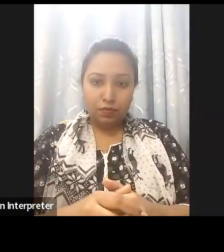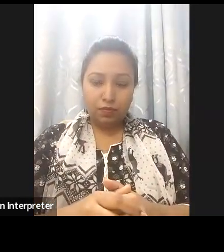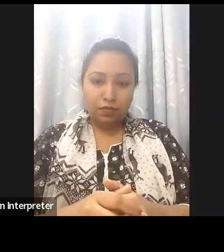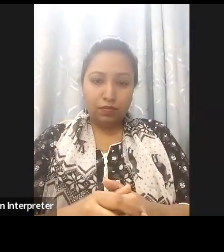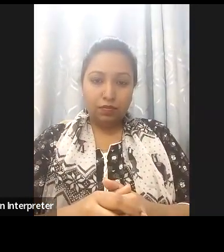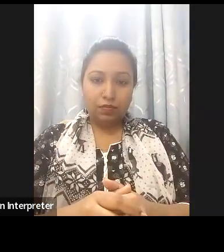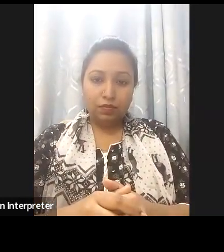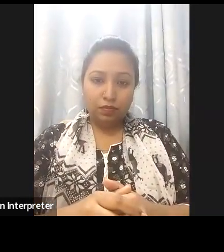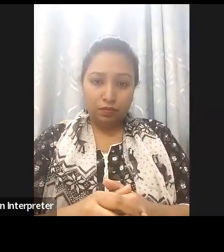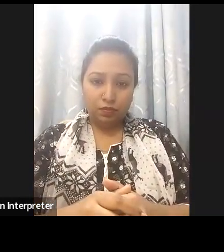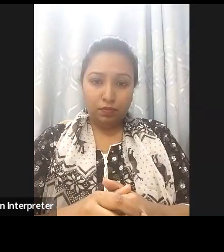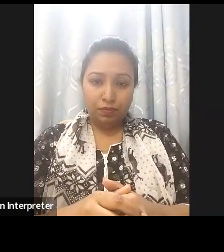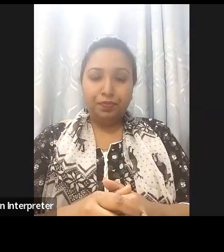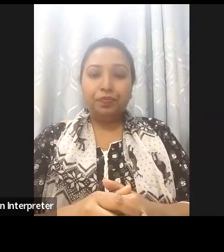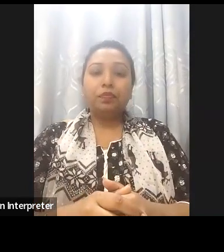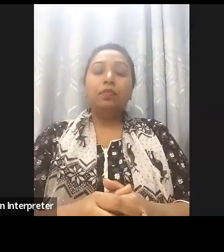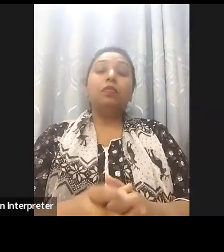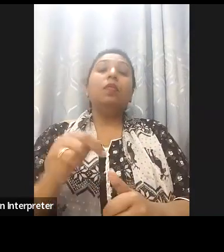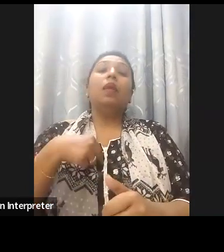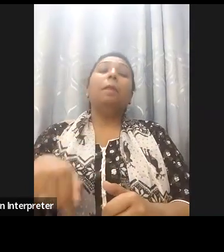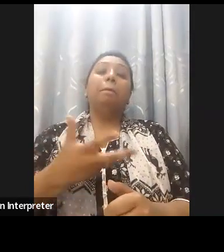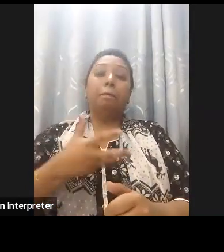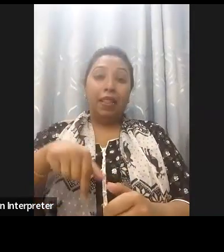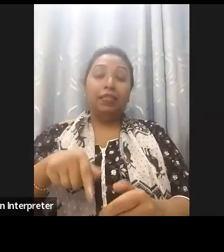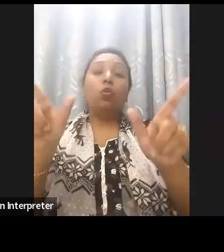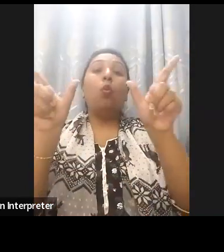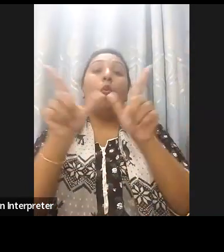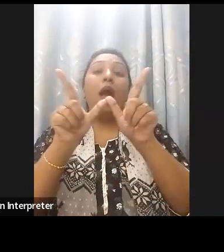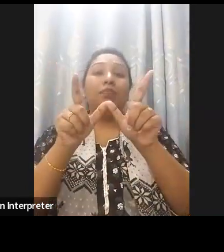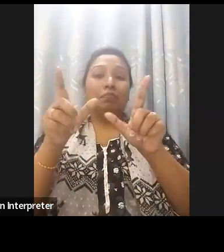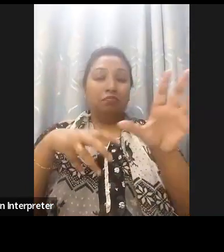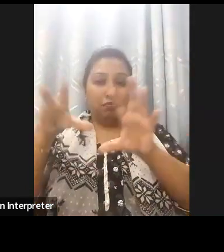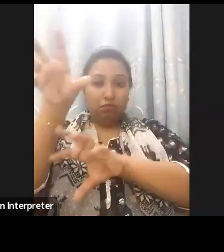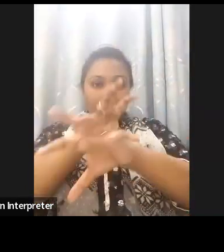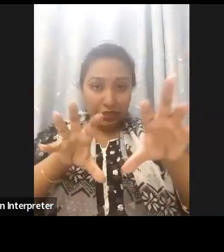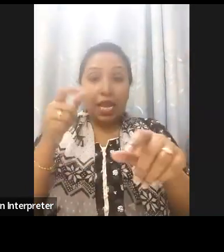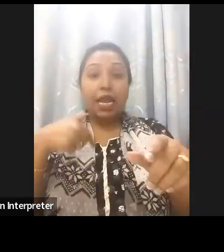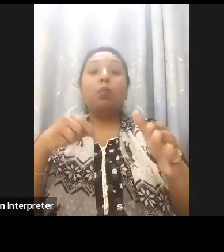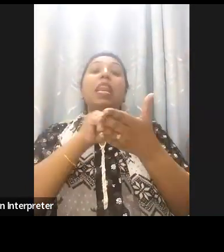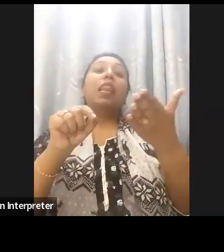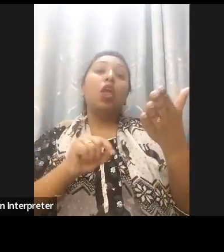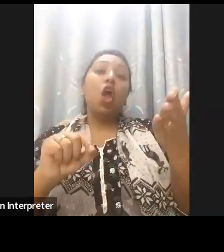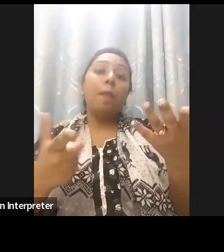2022 by the ICT division set the stage for Inclusive Digital Services across the nation.